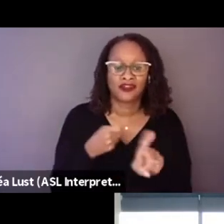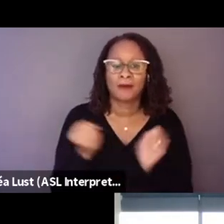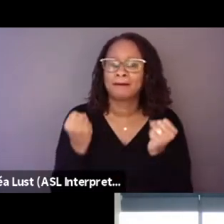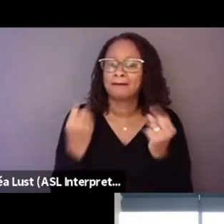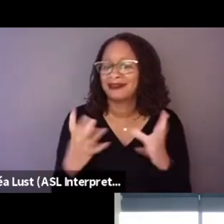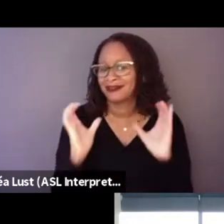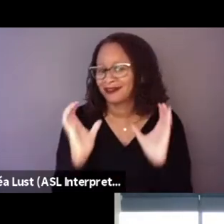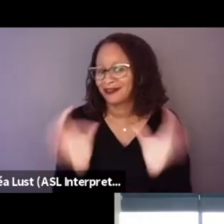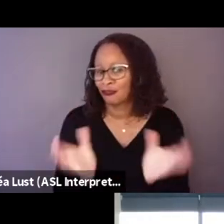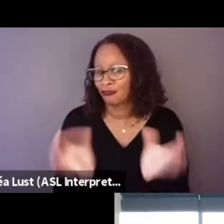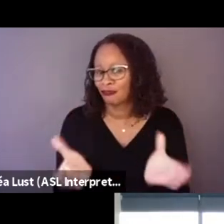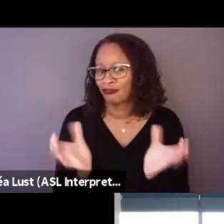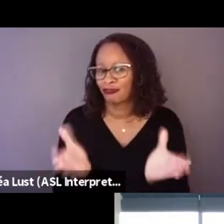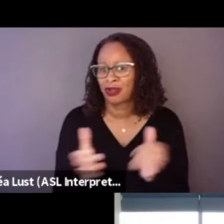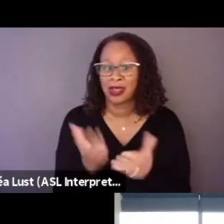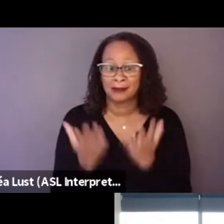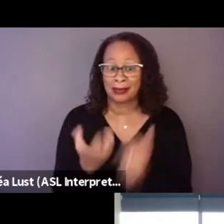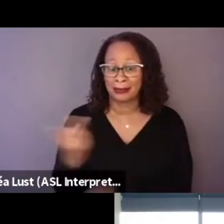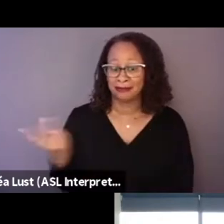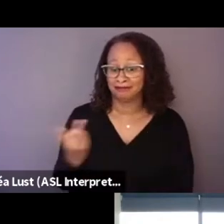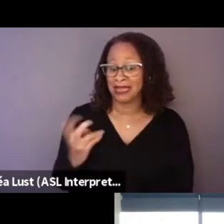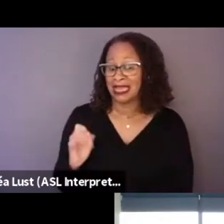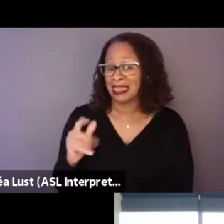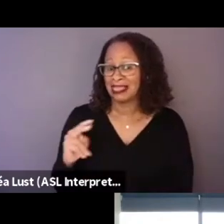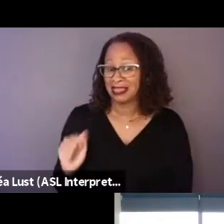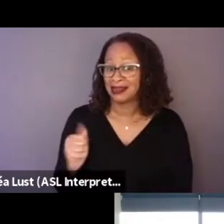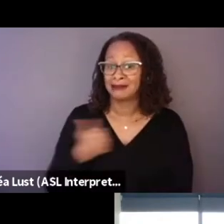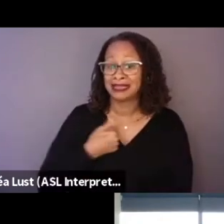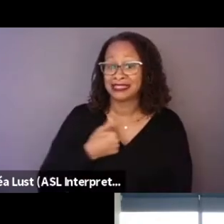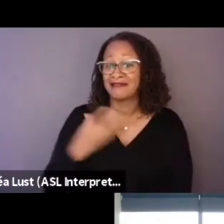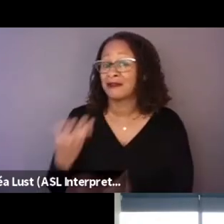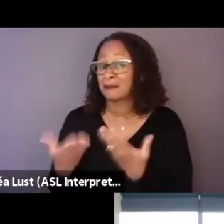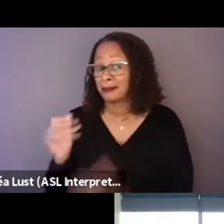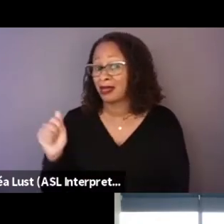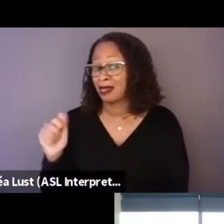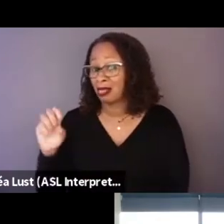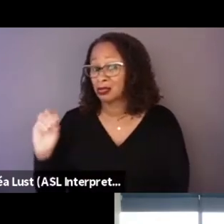that maybe Elena and I and also Alonso had have around form